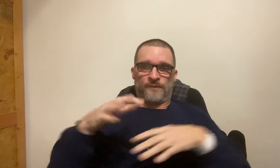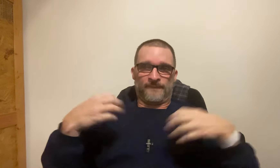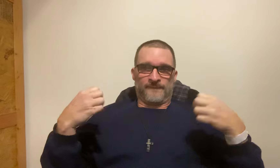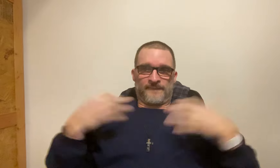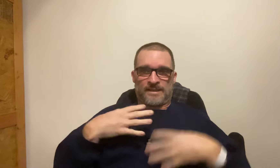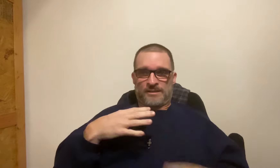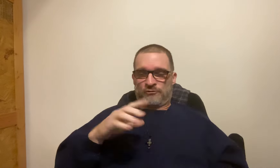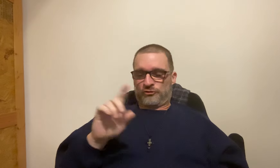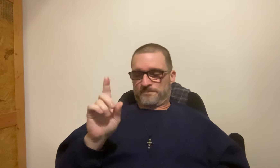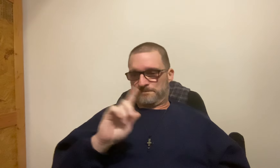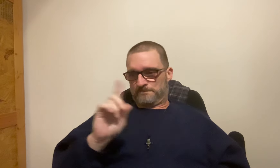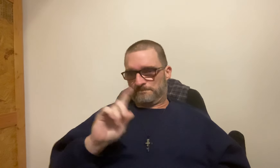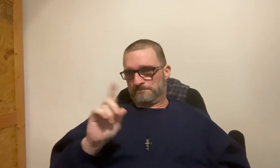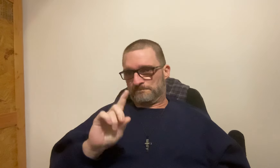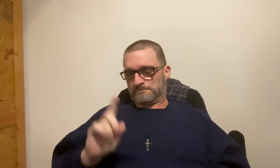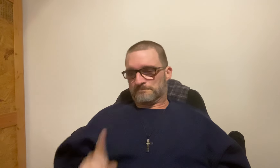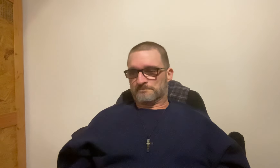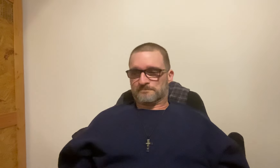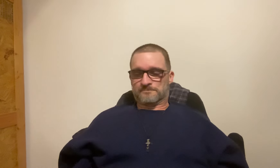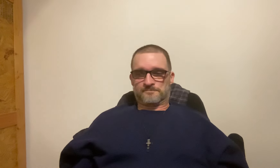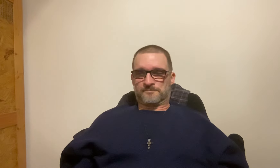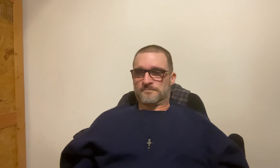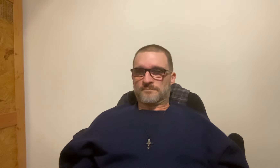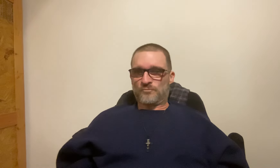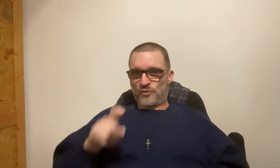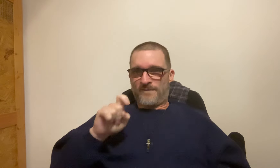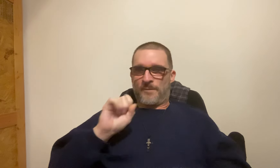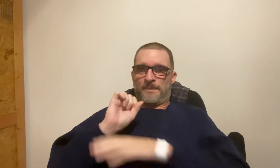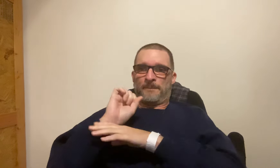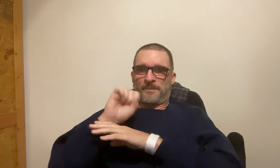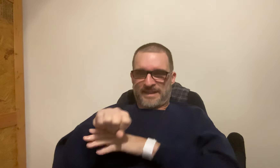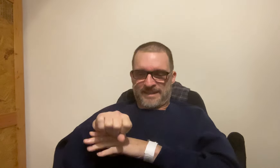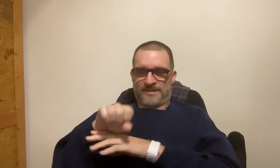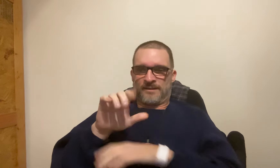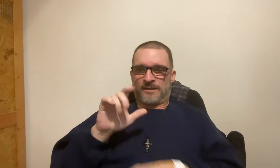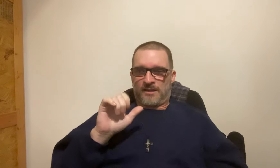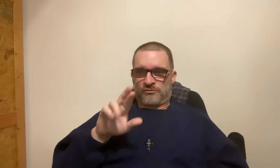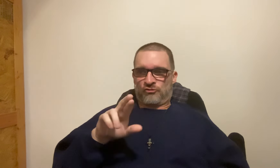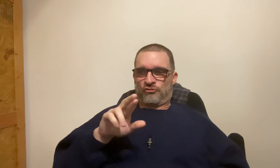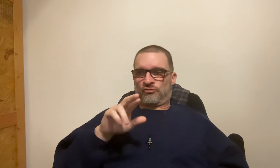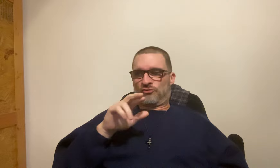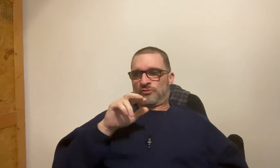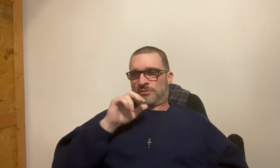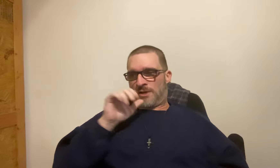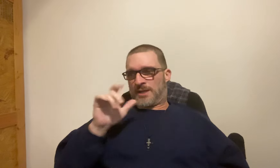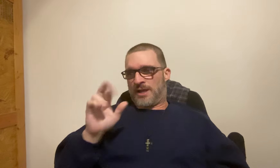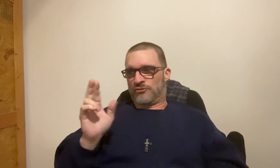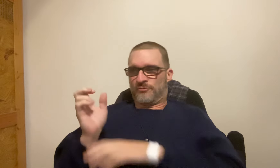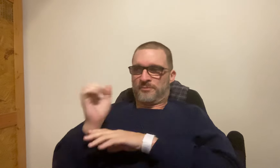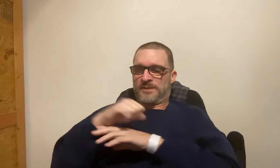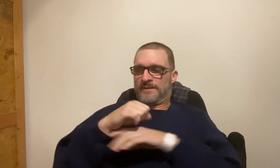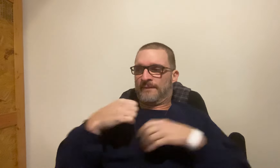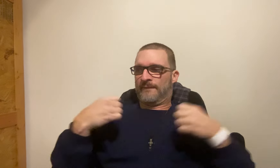your fear. You have to beat the cancer.